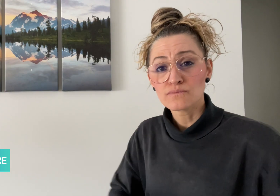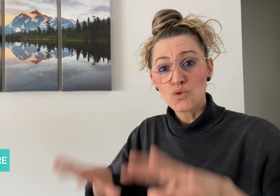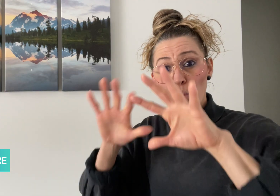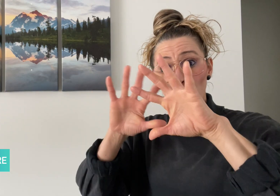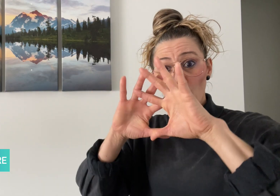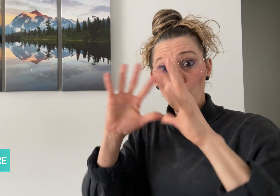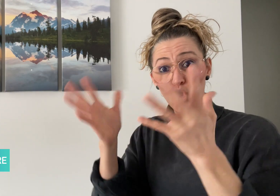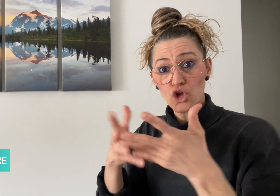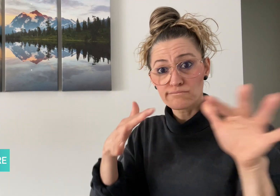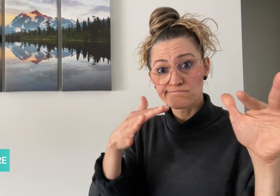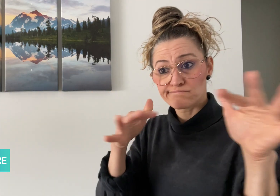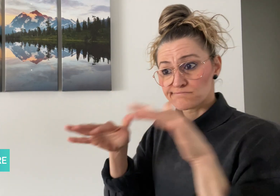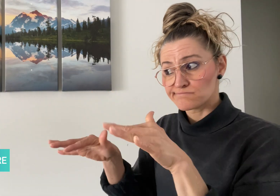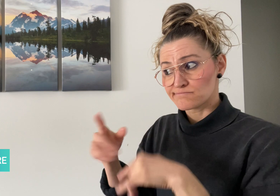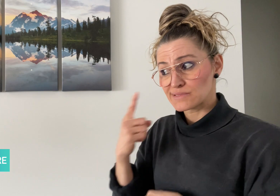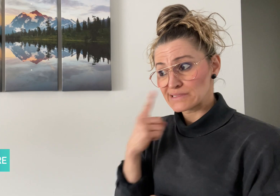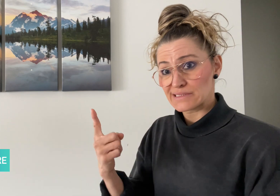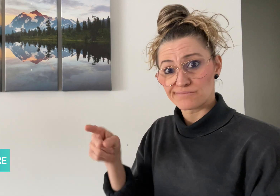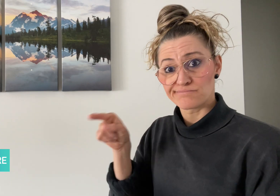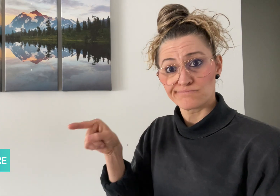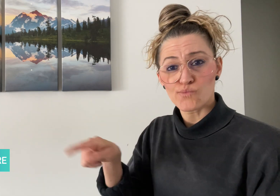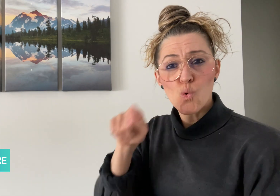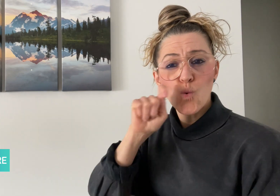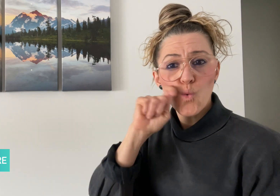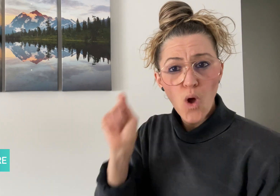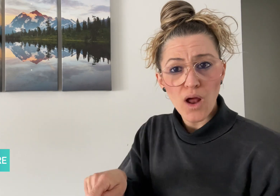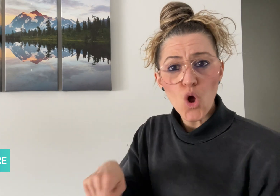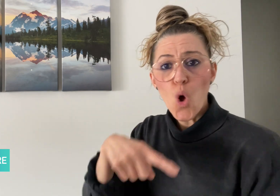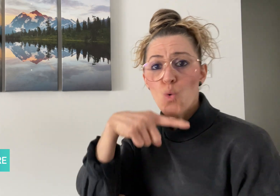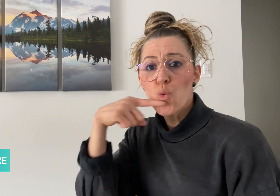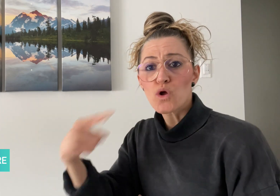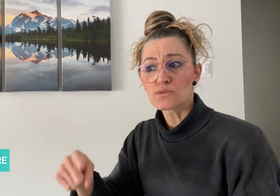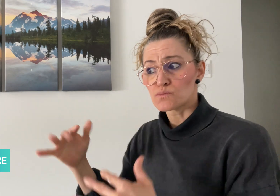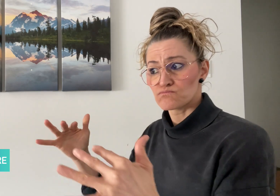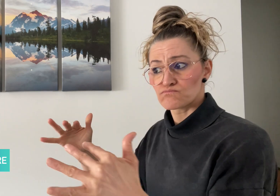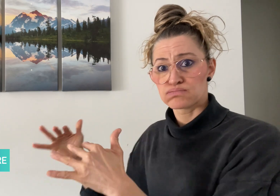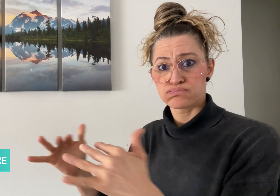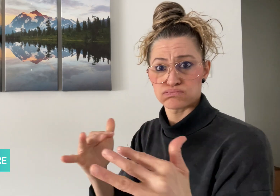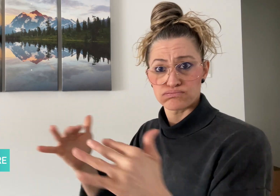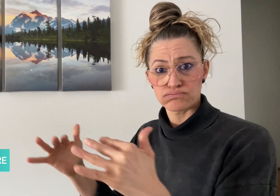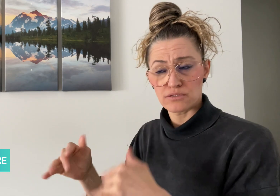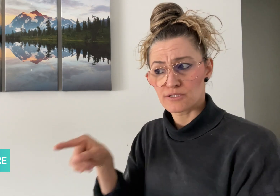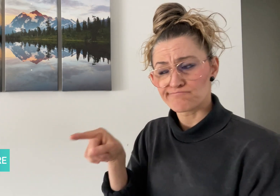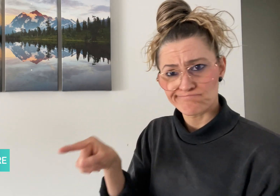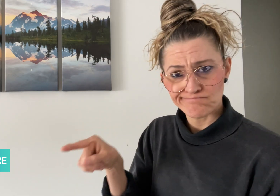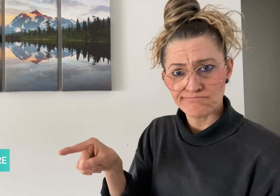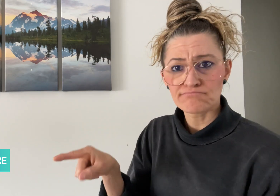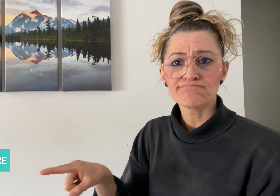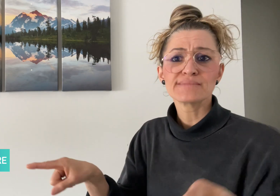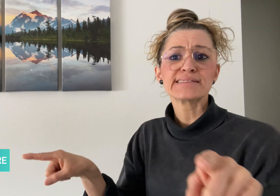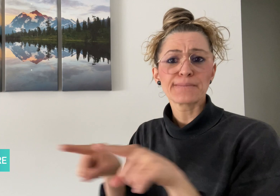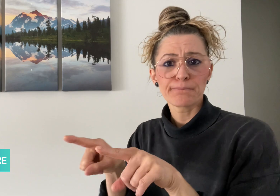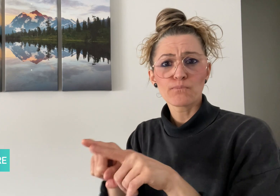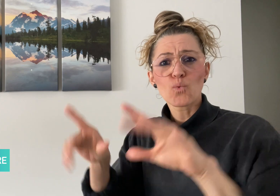The Ukrainian-Russian war is also the subject of criticism,